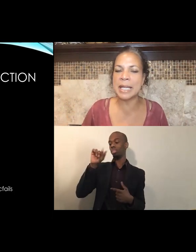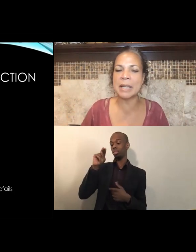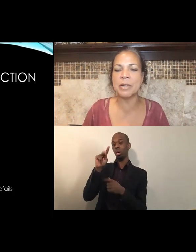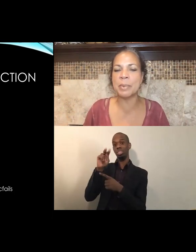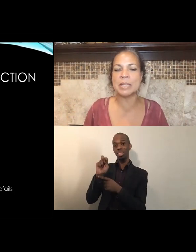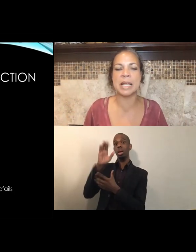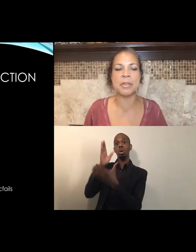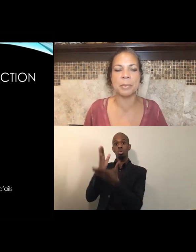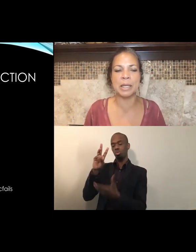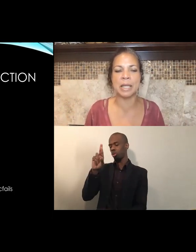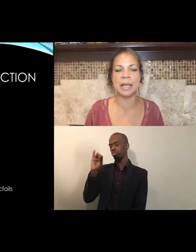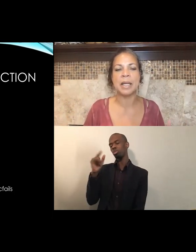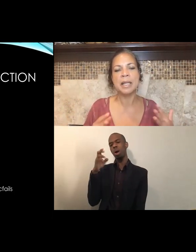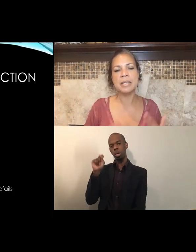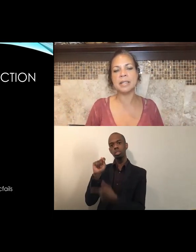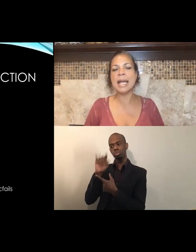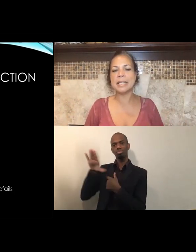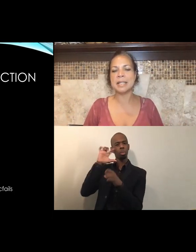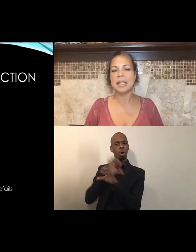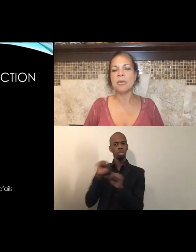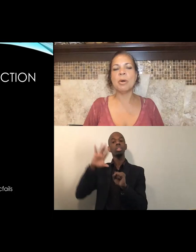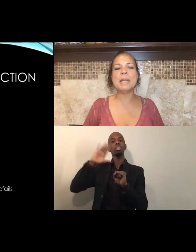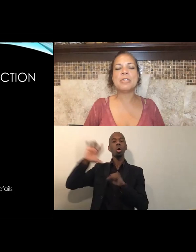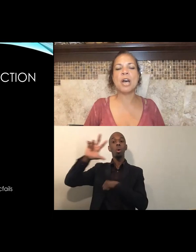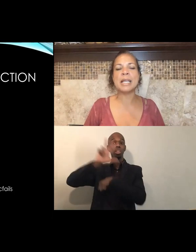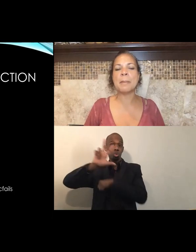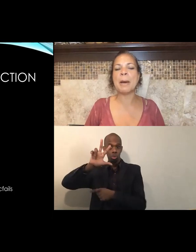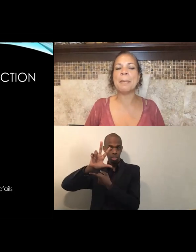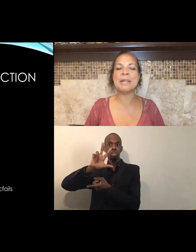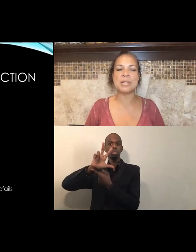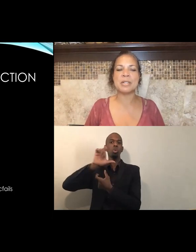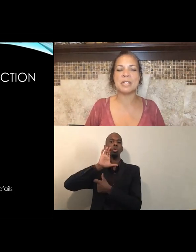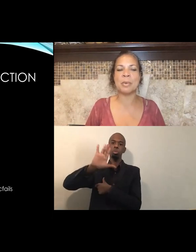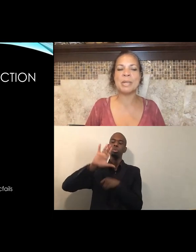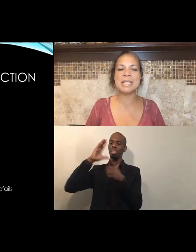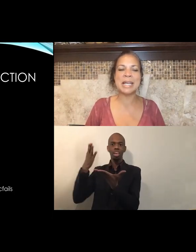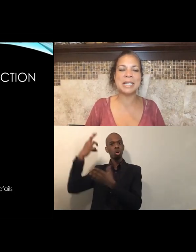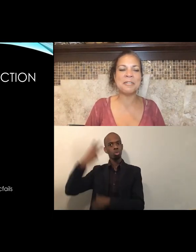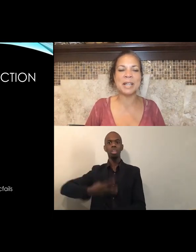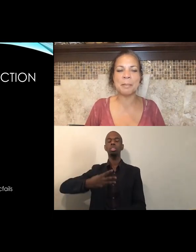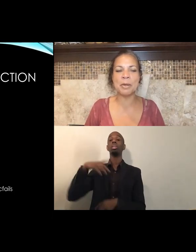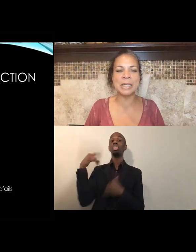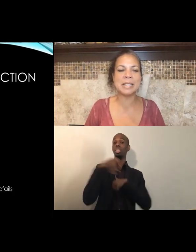and every Wednesday at 3 o'clock. Tonight, we'll be talking about budgets. So when we say "Defund the police."